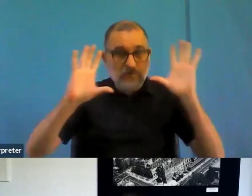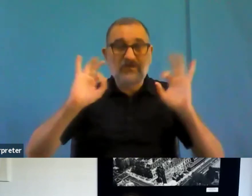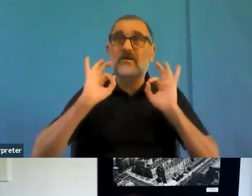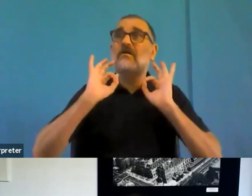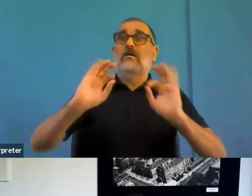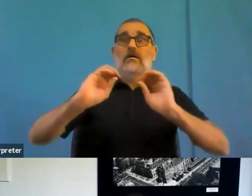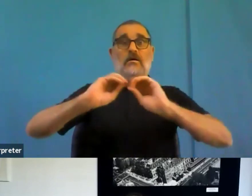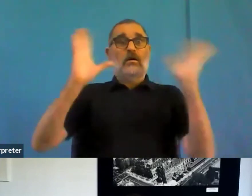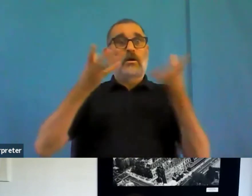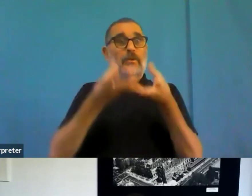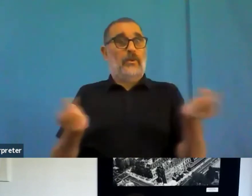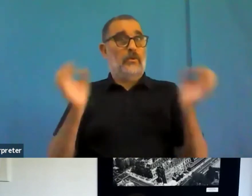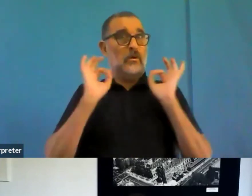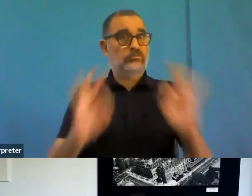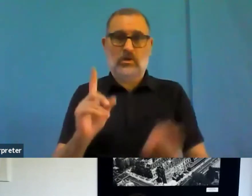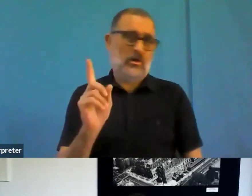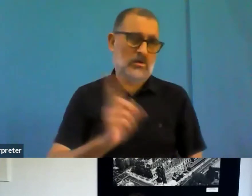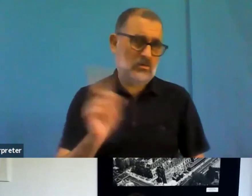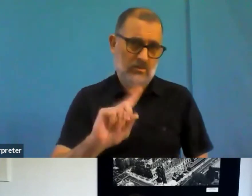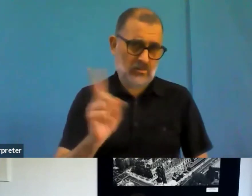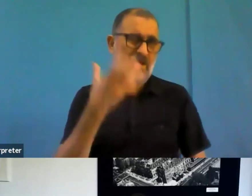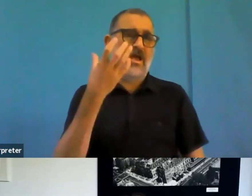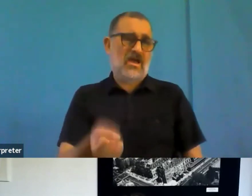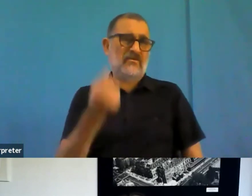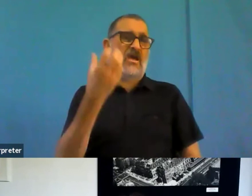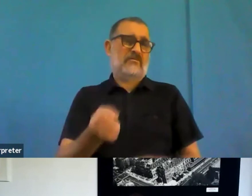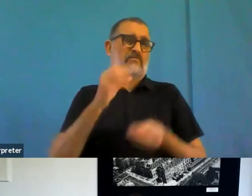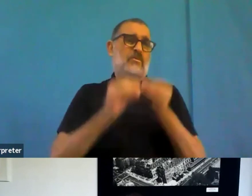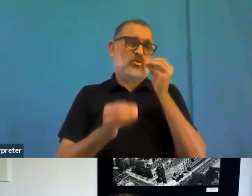on the person on the user who's in a position of being really fed out, because they can't